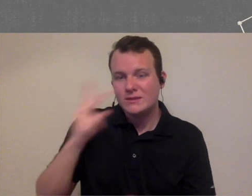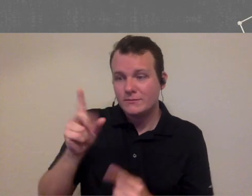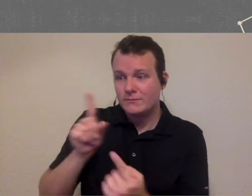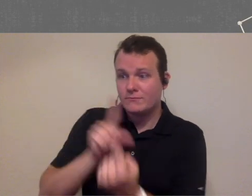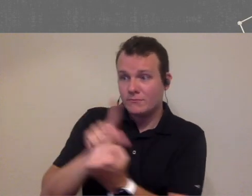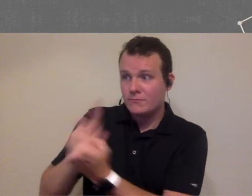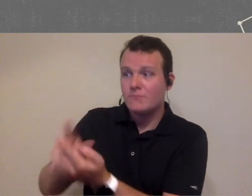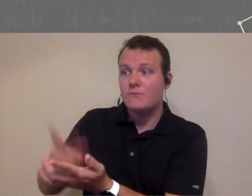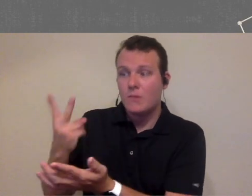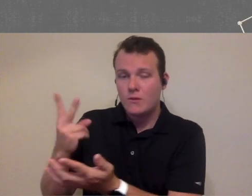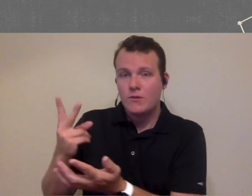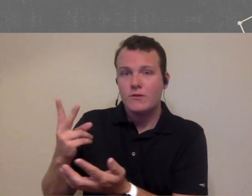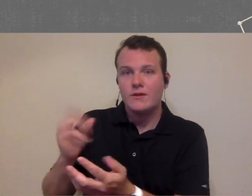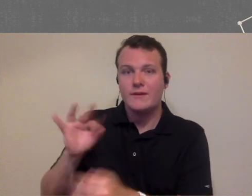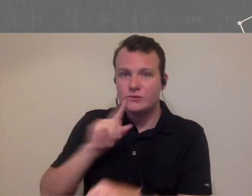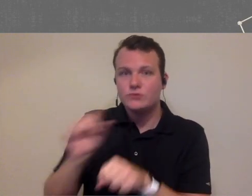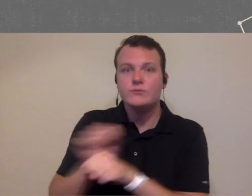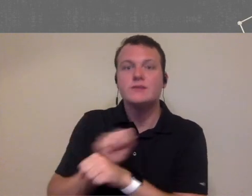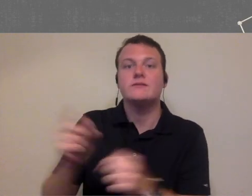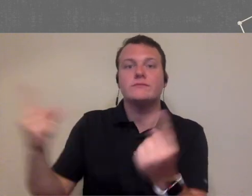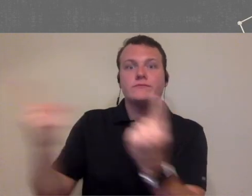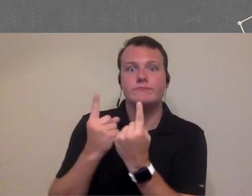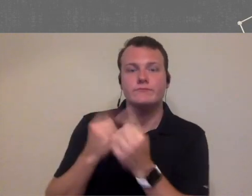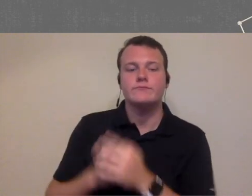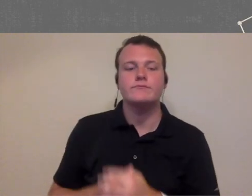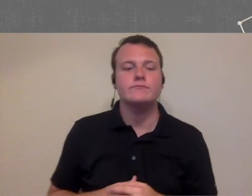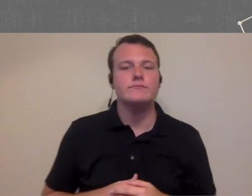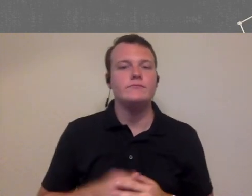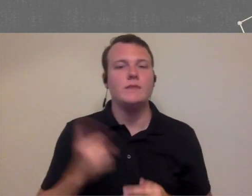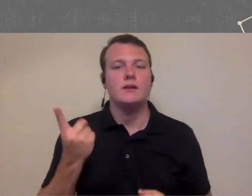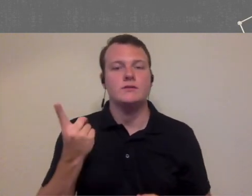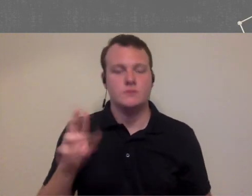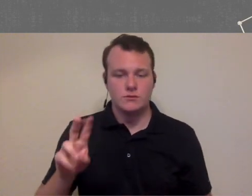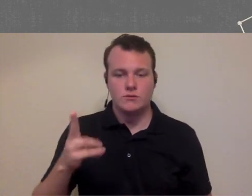they both show up right and once again the system's you put in place can help a